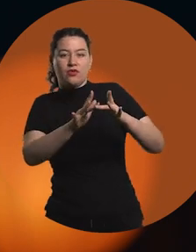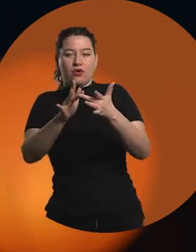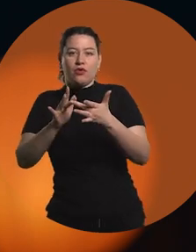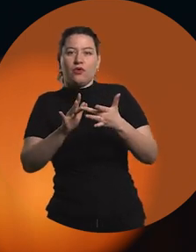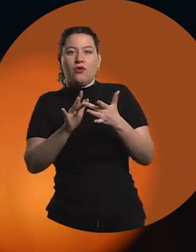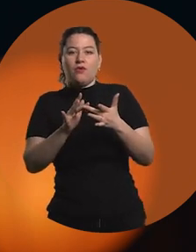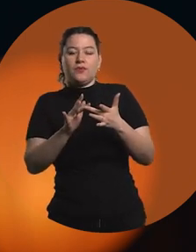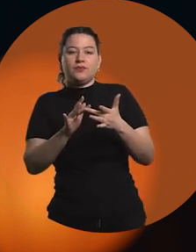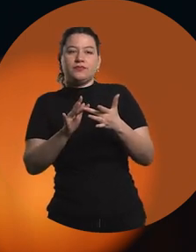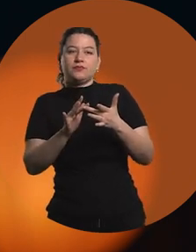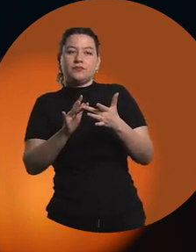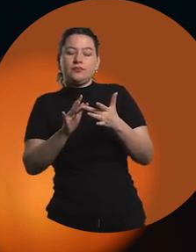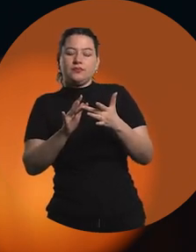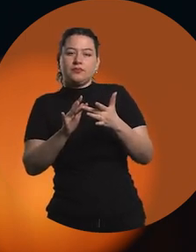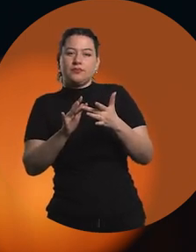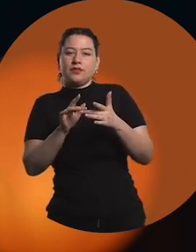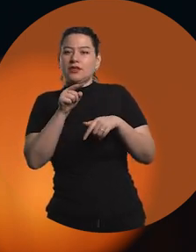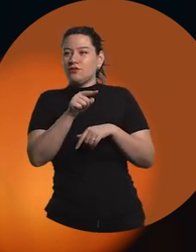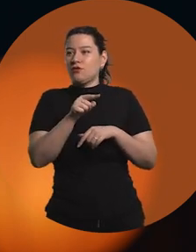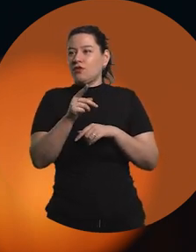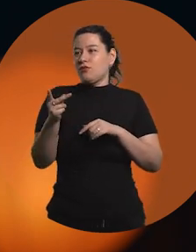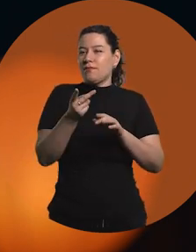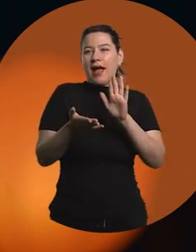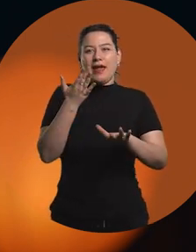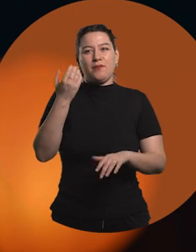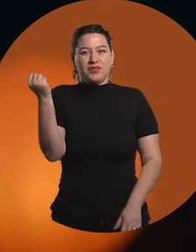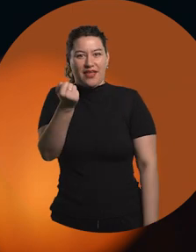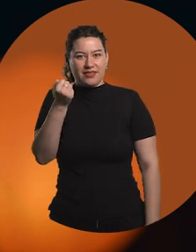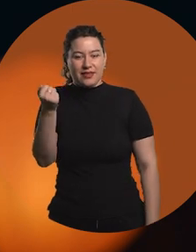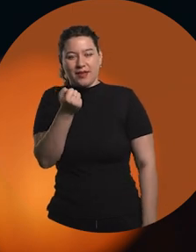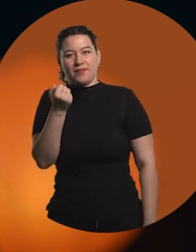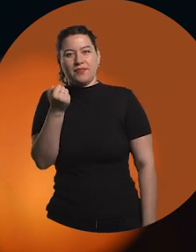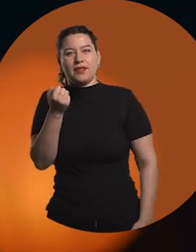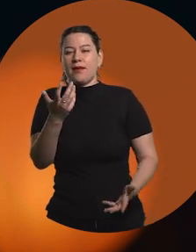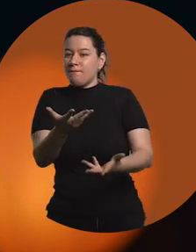and access to it all. I think that's one of the most important things